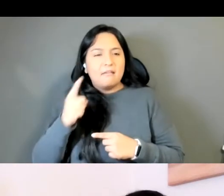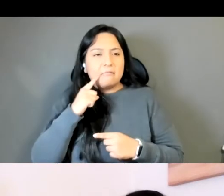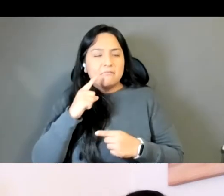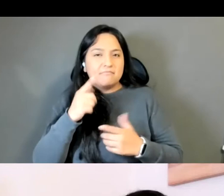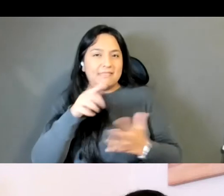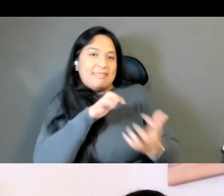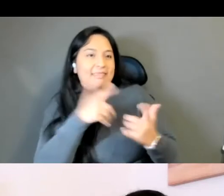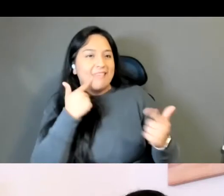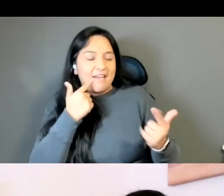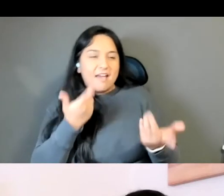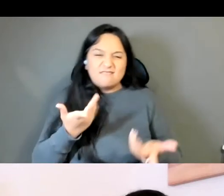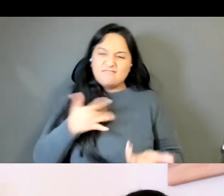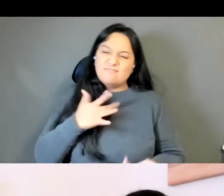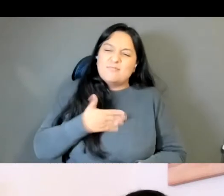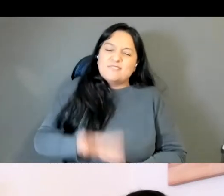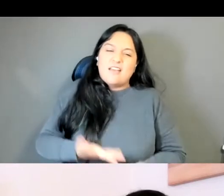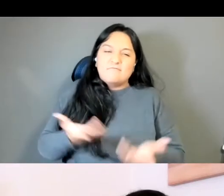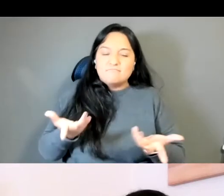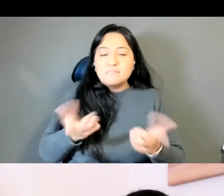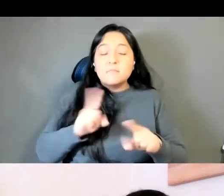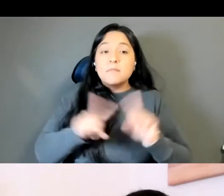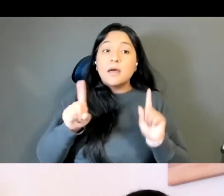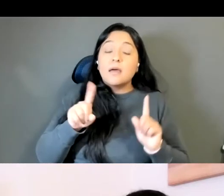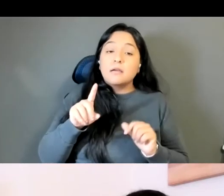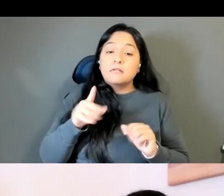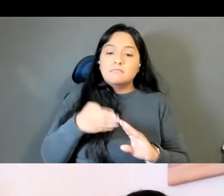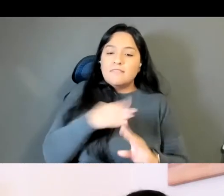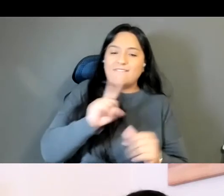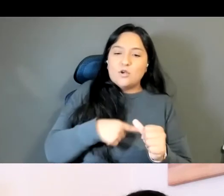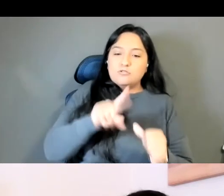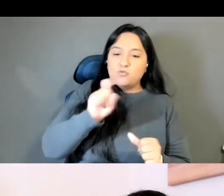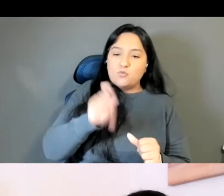first question too because I related to what you were talking about with having to explain